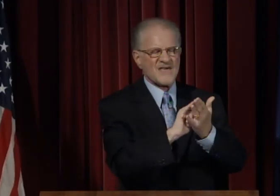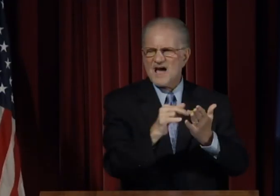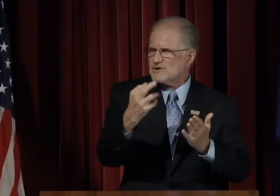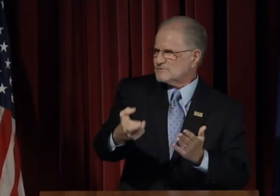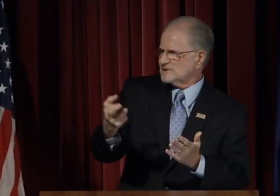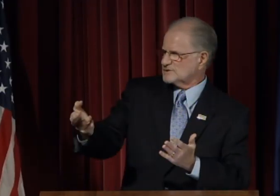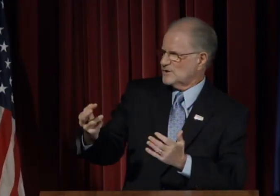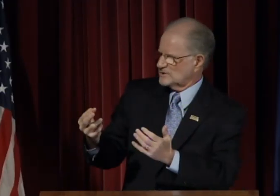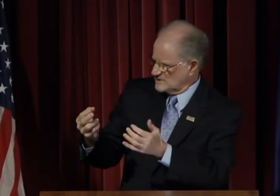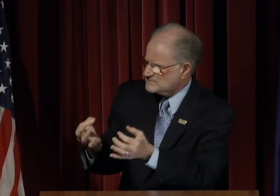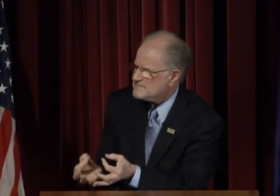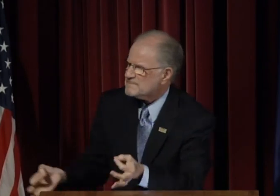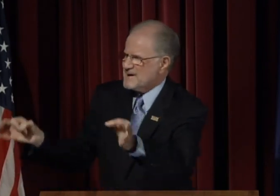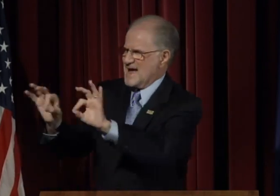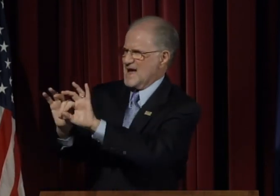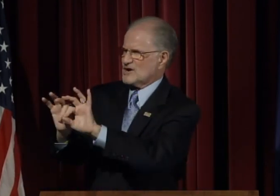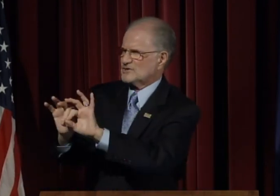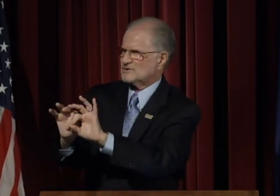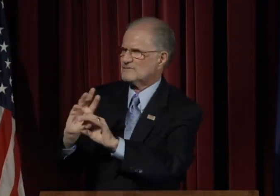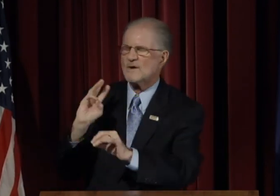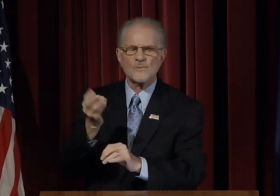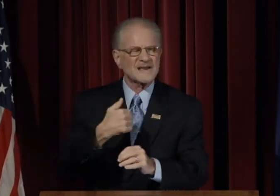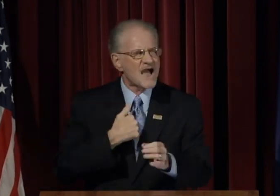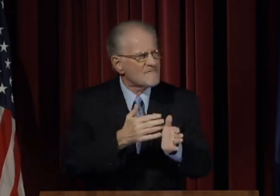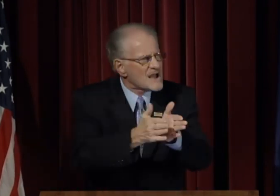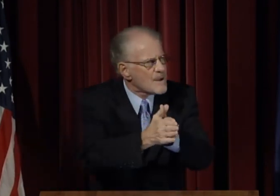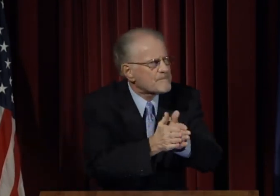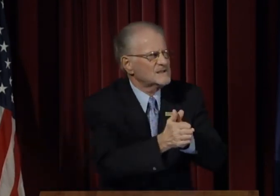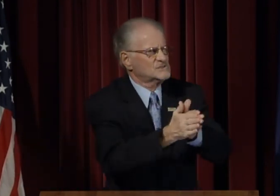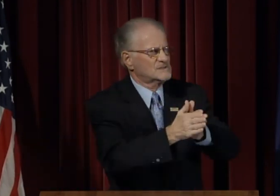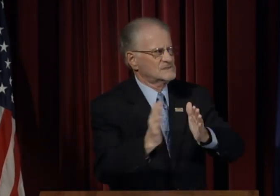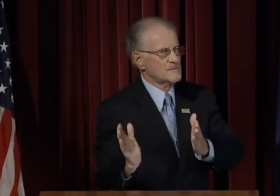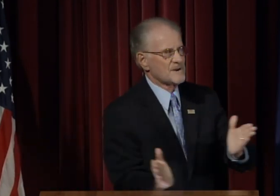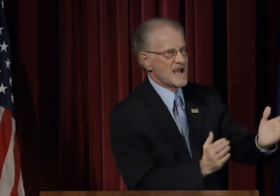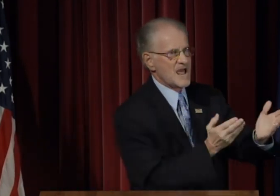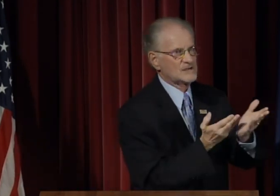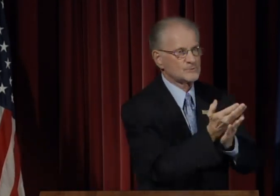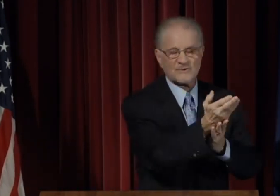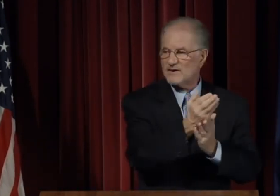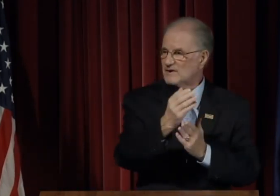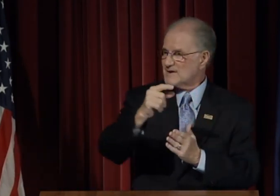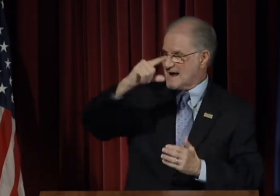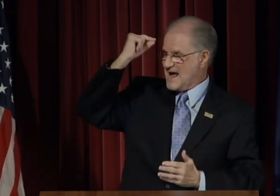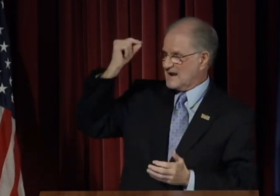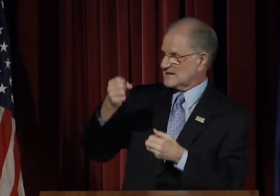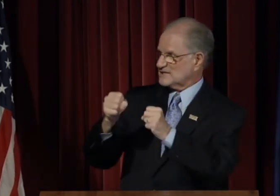It is the reality of today that resources matter.